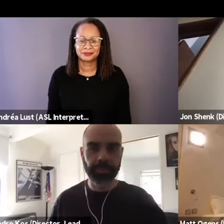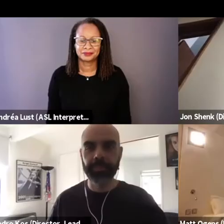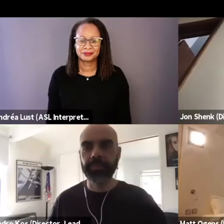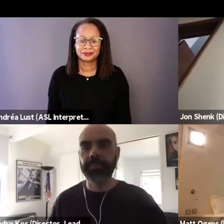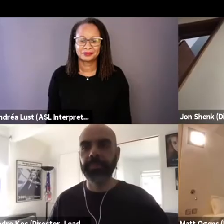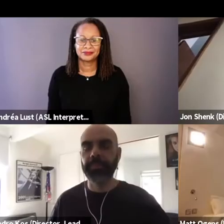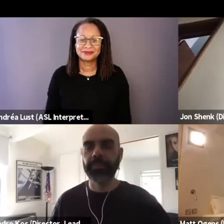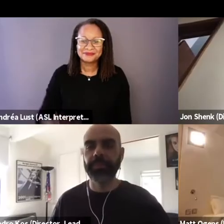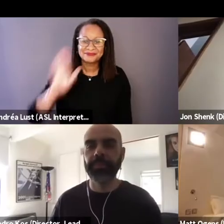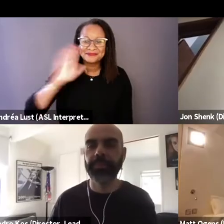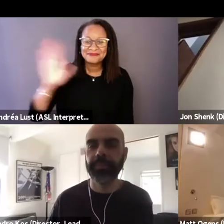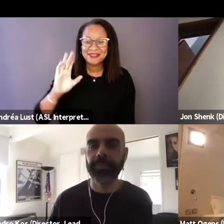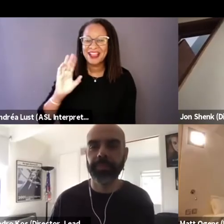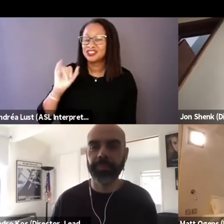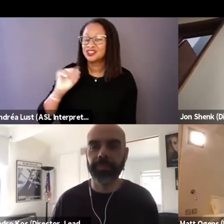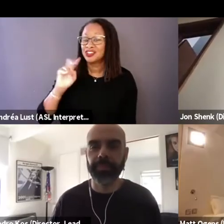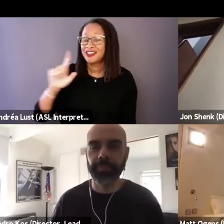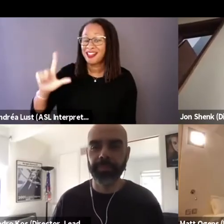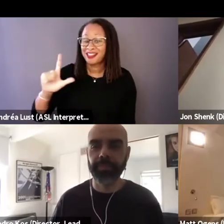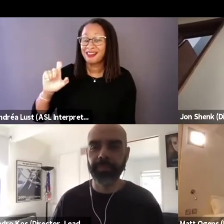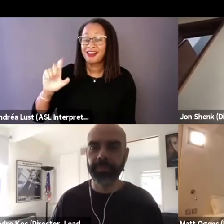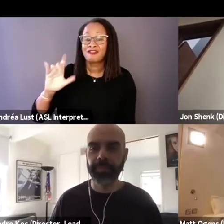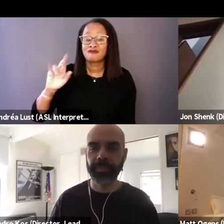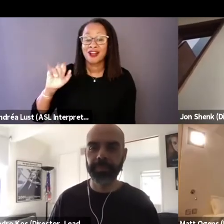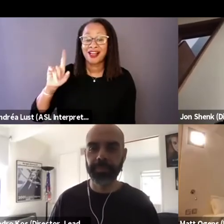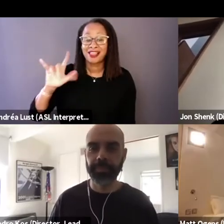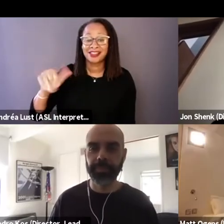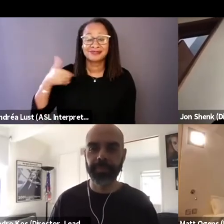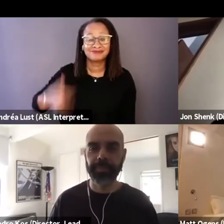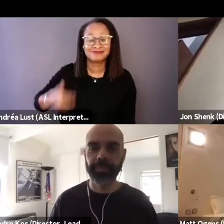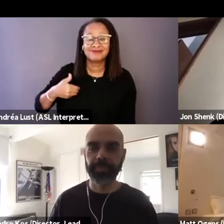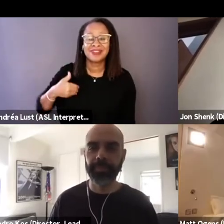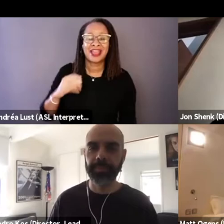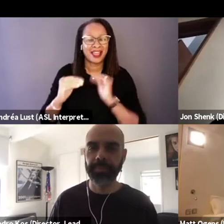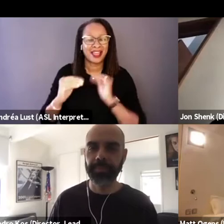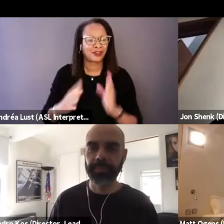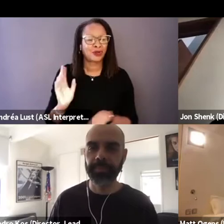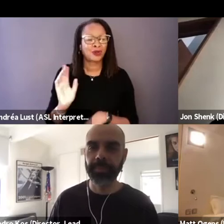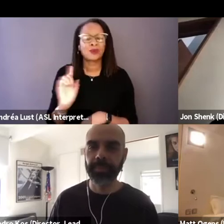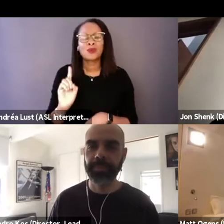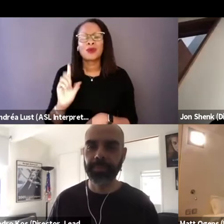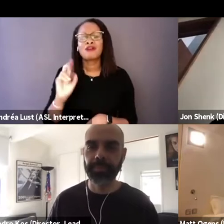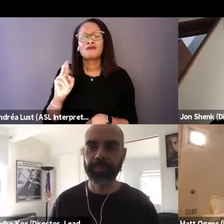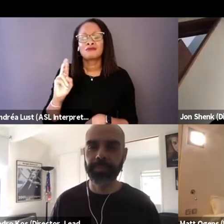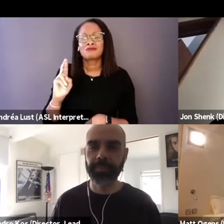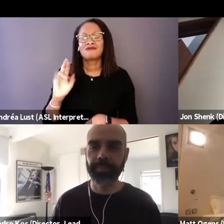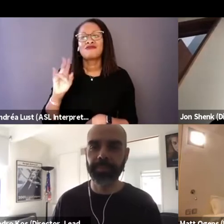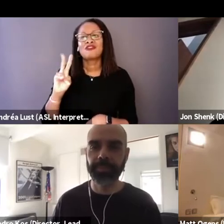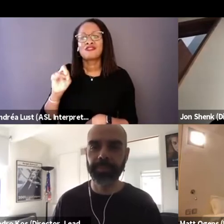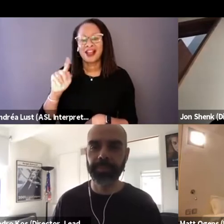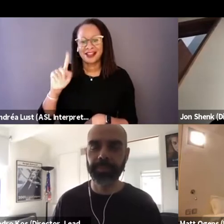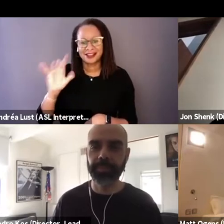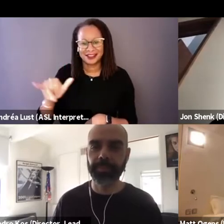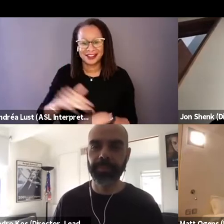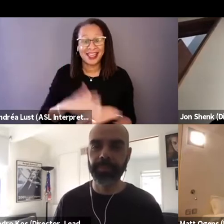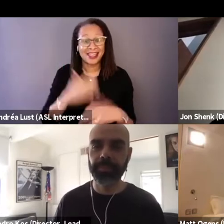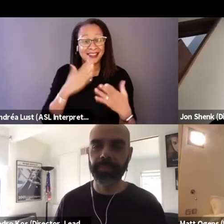Hi, my name's Jenelle Riley. I'm an editor at Variety, and thank you so much for joining us today for this IDA conversation with Netflix shorts.